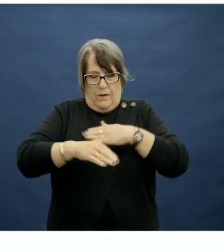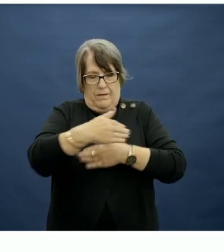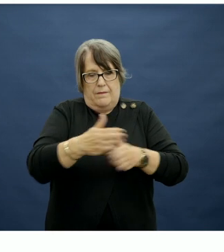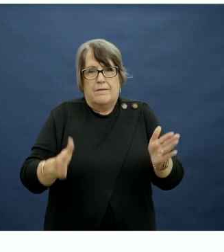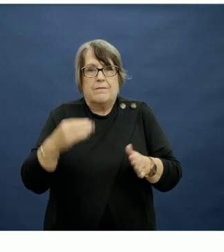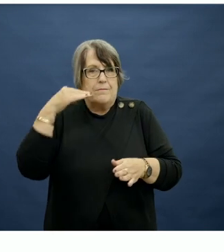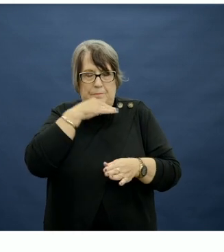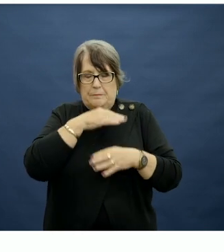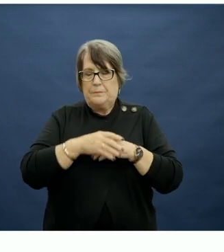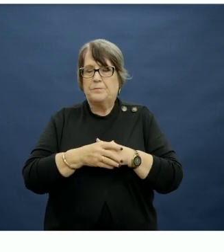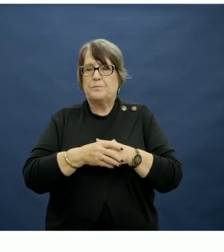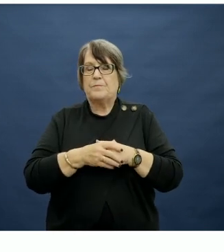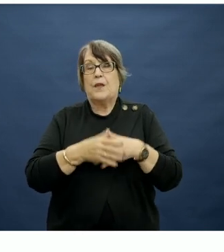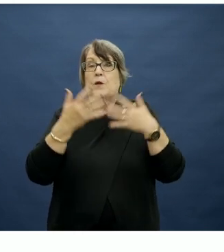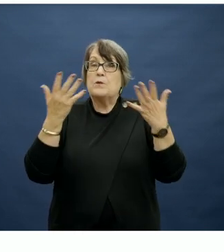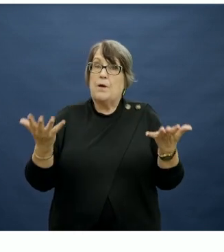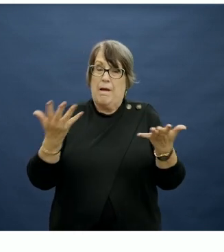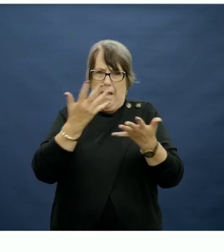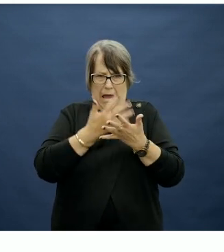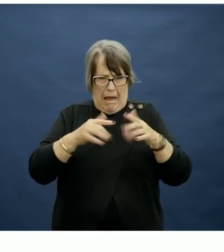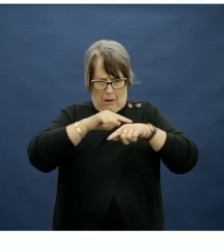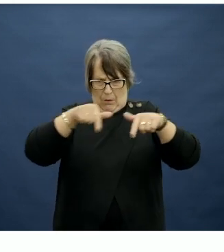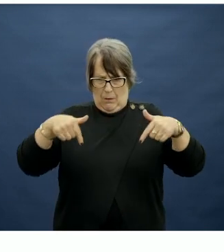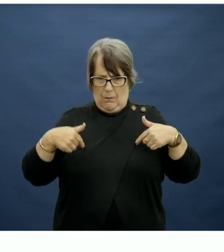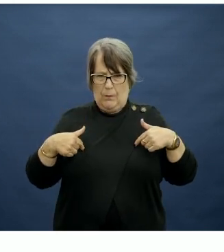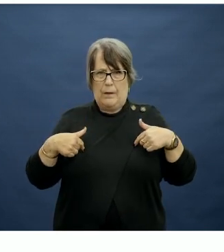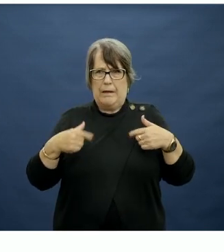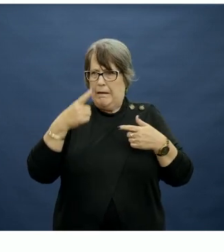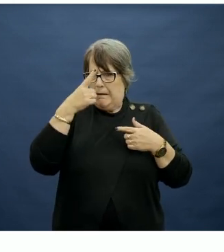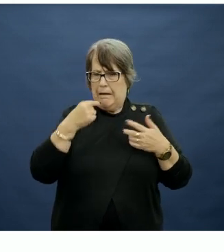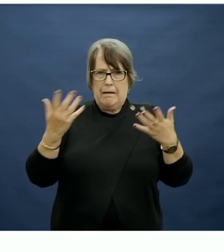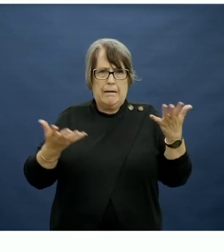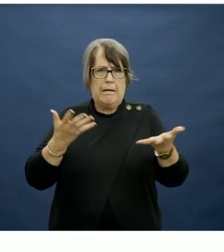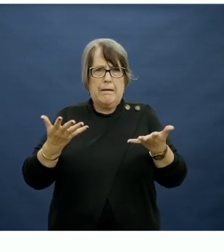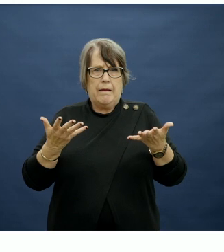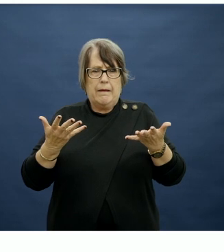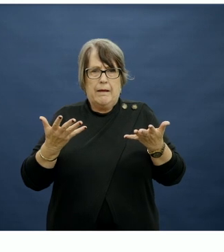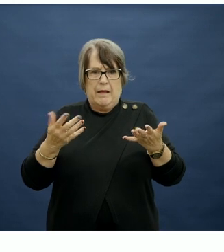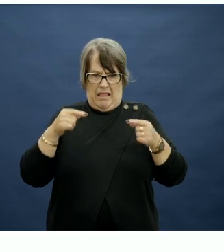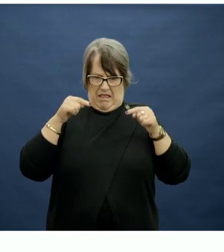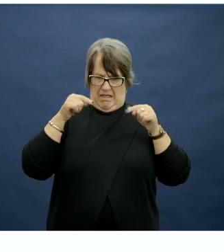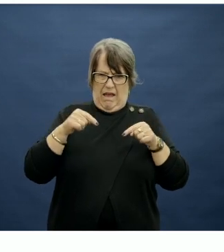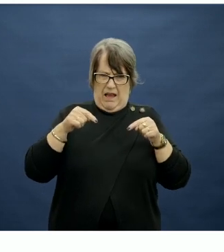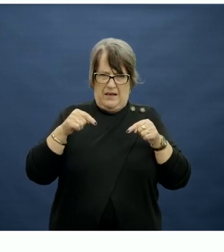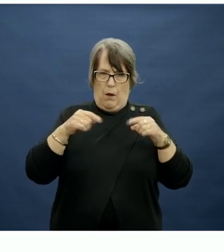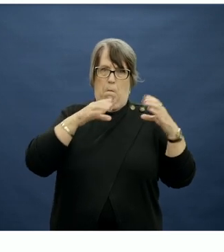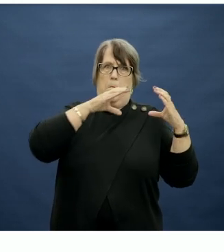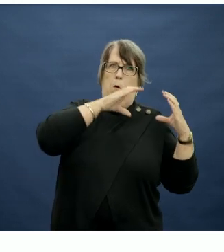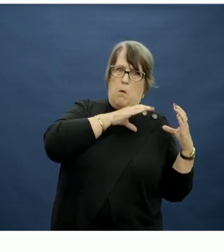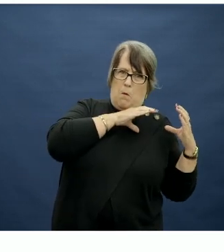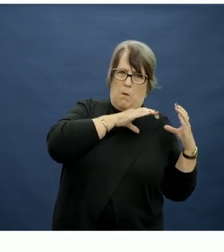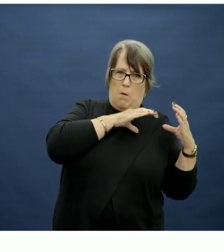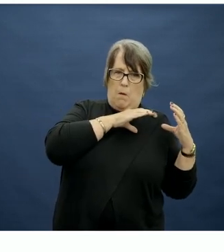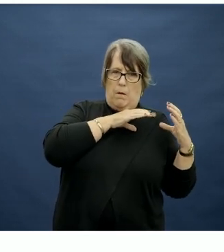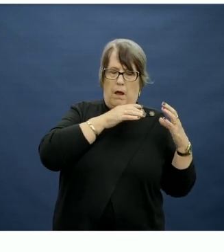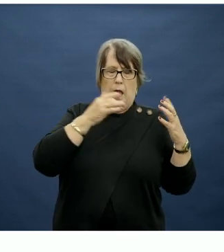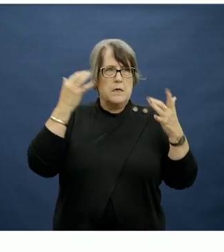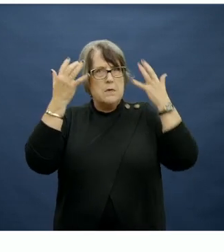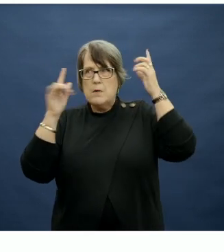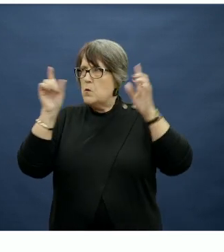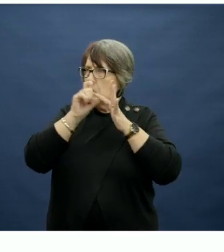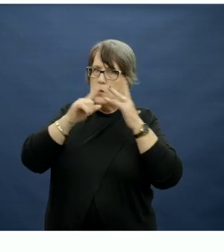So, again, how can we look at taking some of that burden and that mental load away for